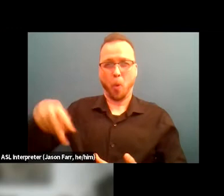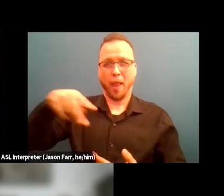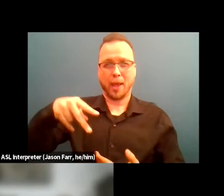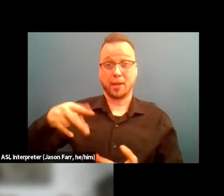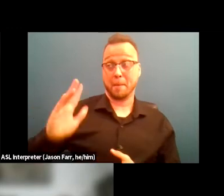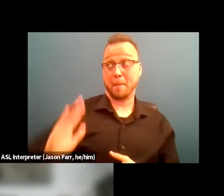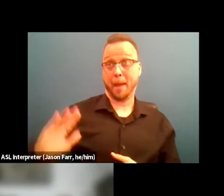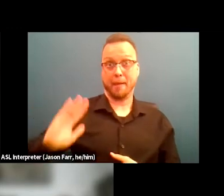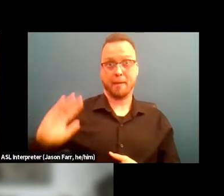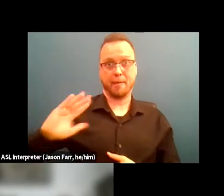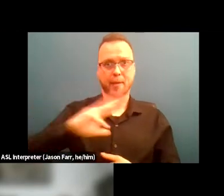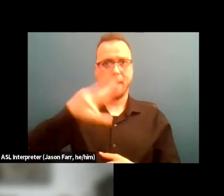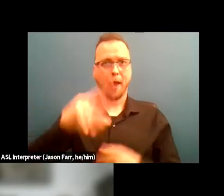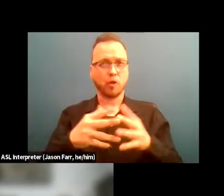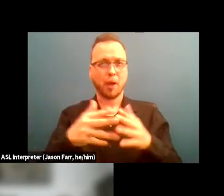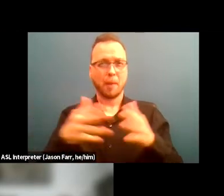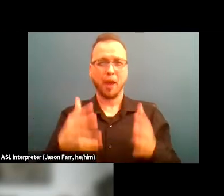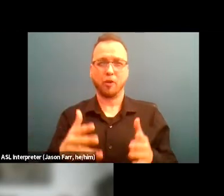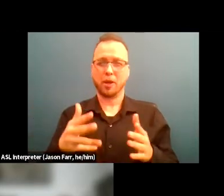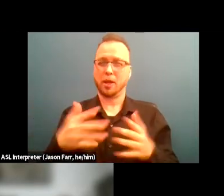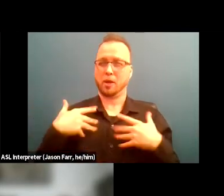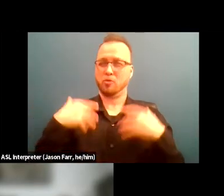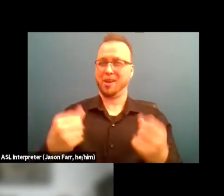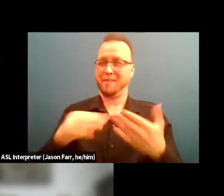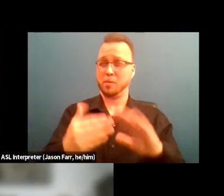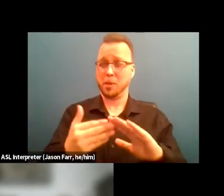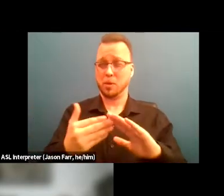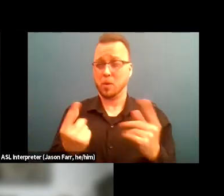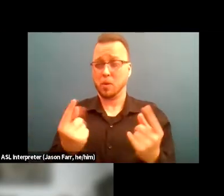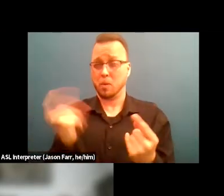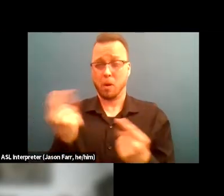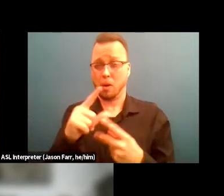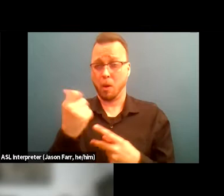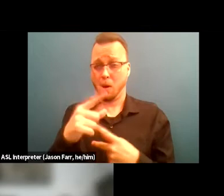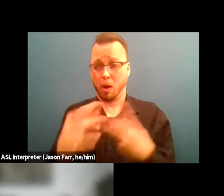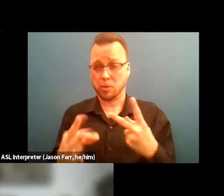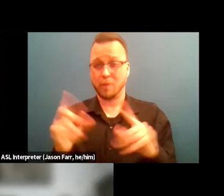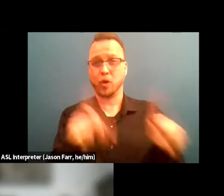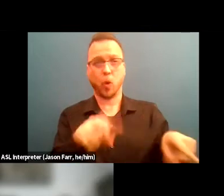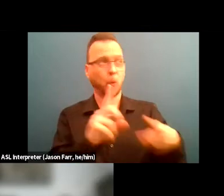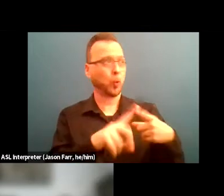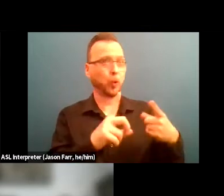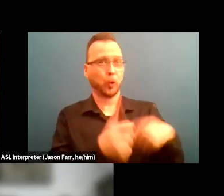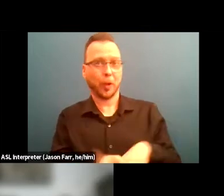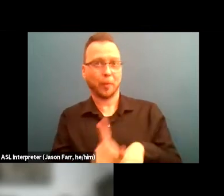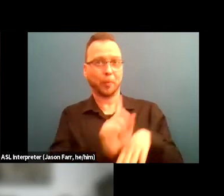the African American recovering community was forced to go to privileged culture recovery clubs,